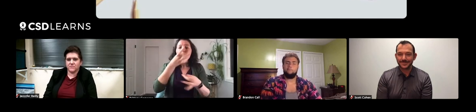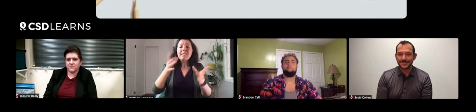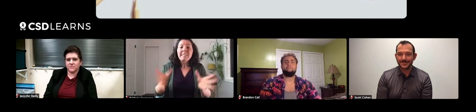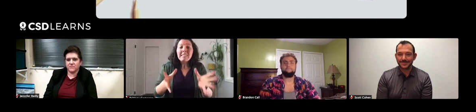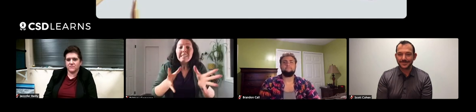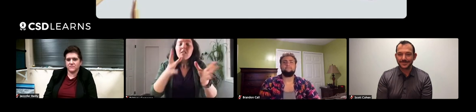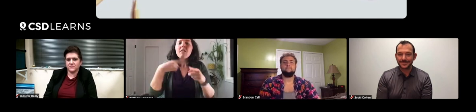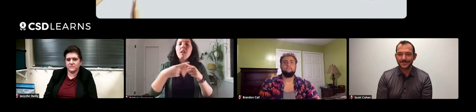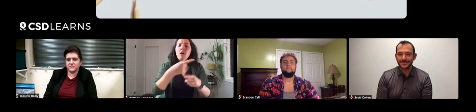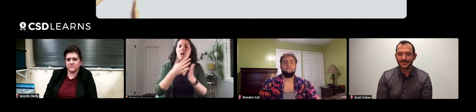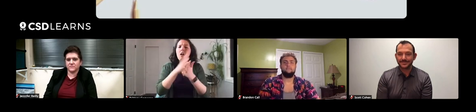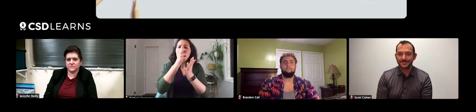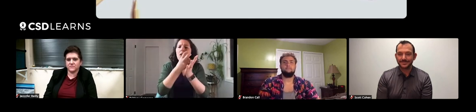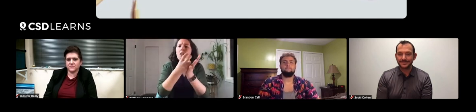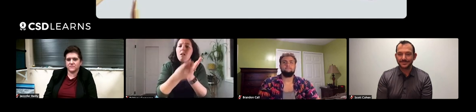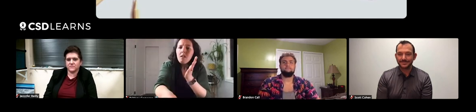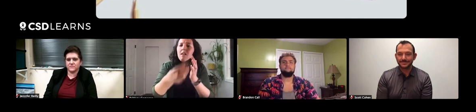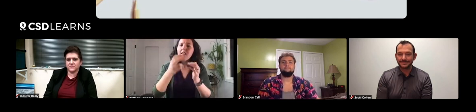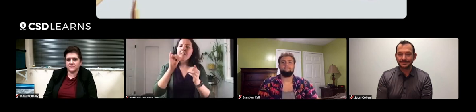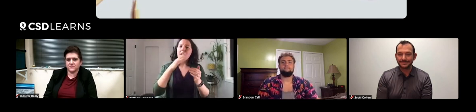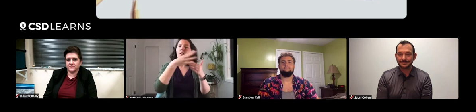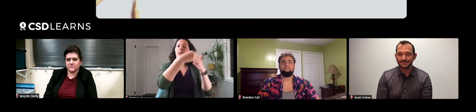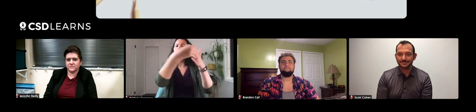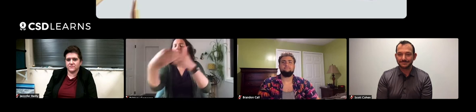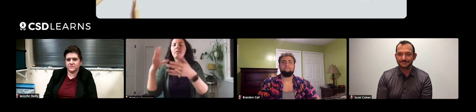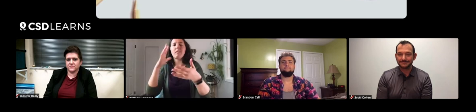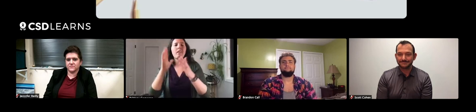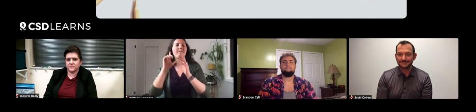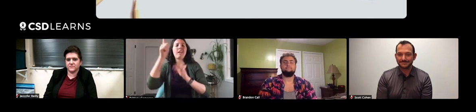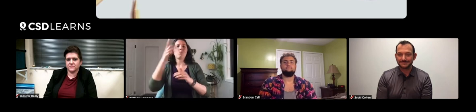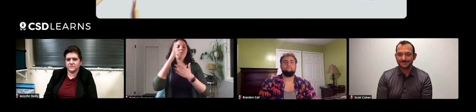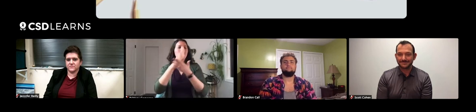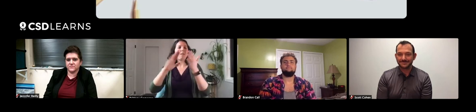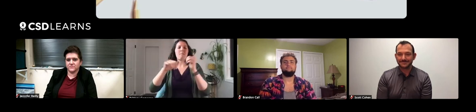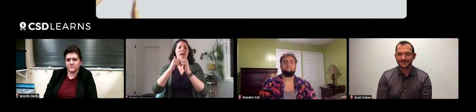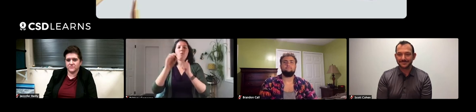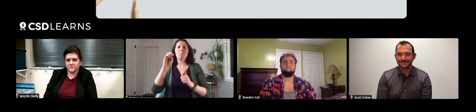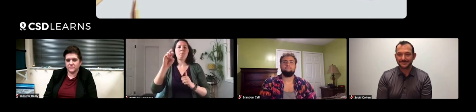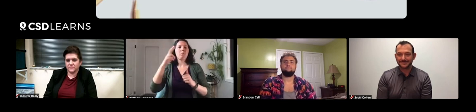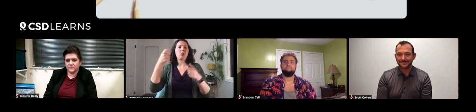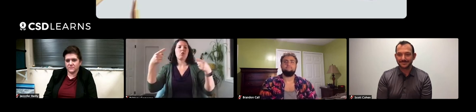and that will help foster their curiosity. That will lead to a merging